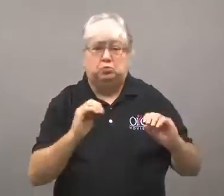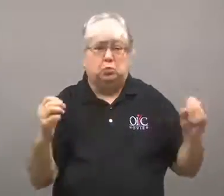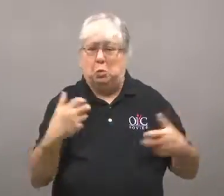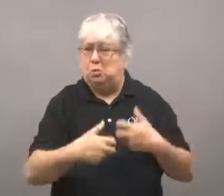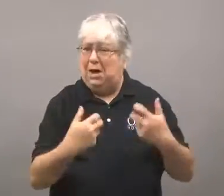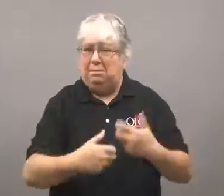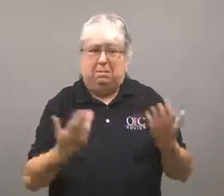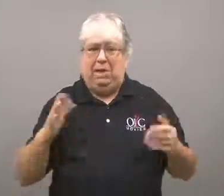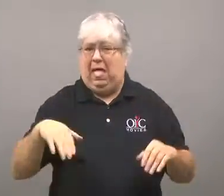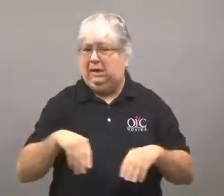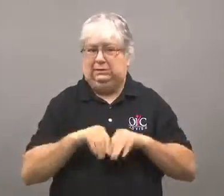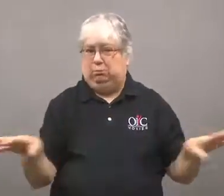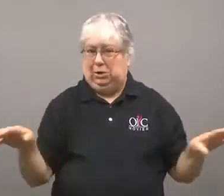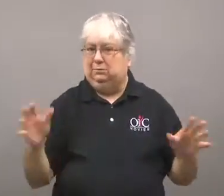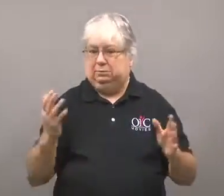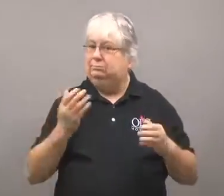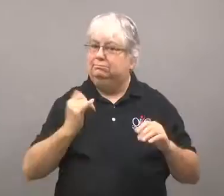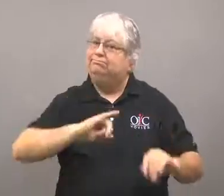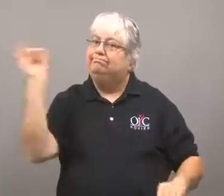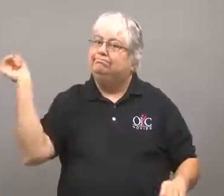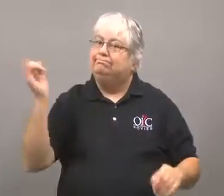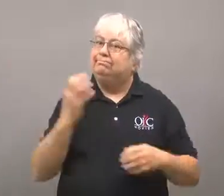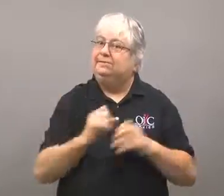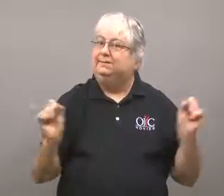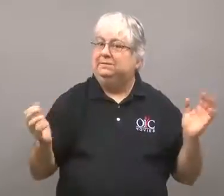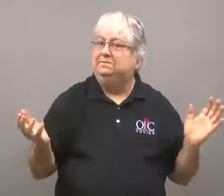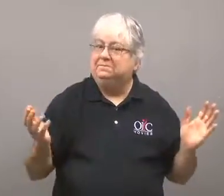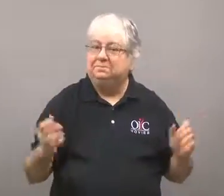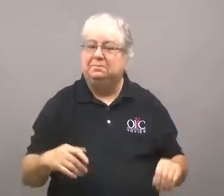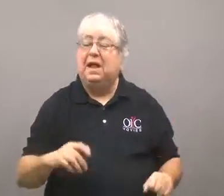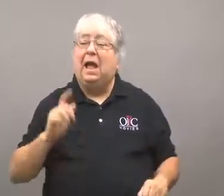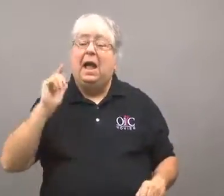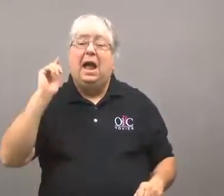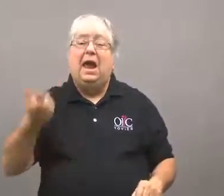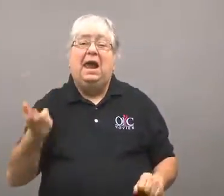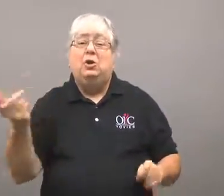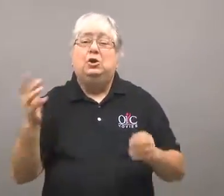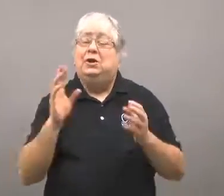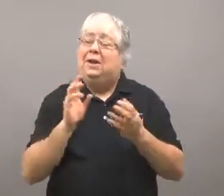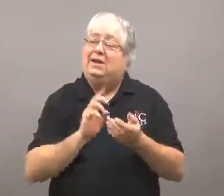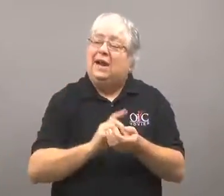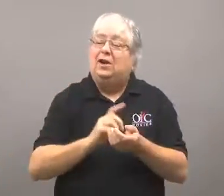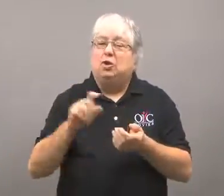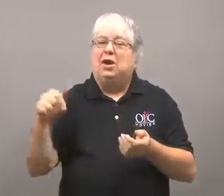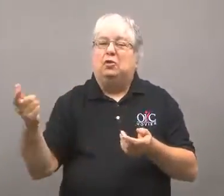So it would have got me eventually, for sure. It was a good thing I had it done, and that was in 2007.